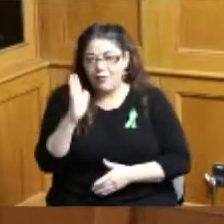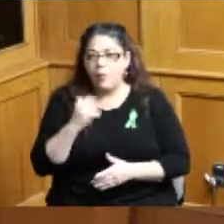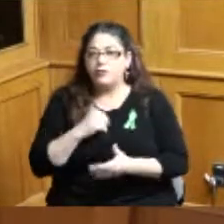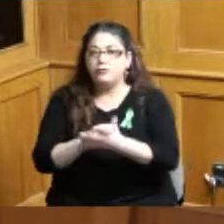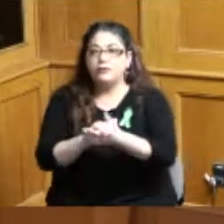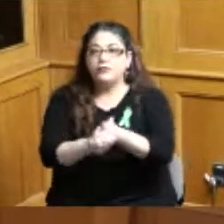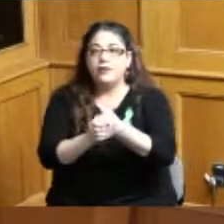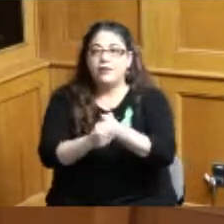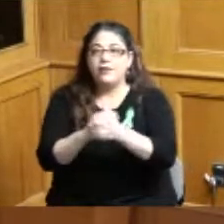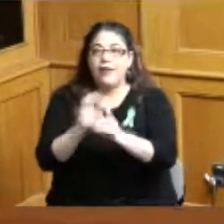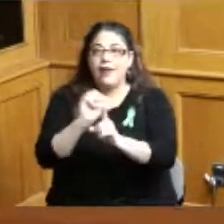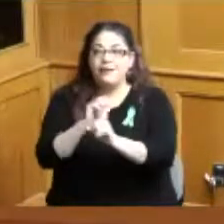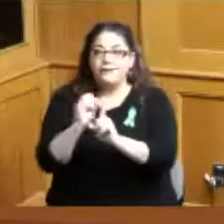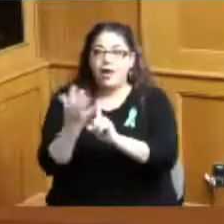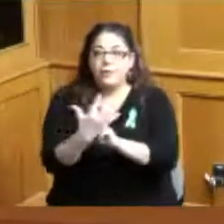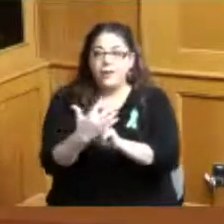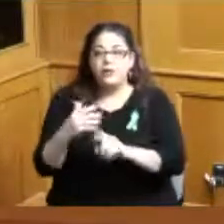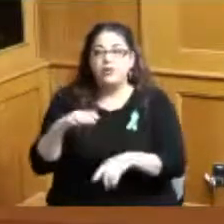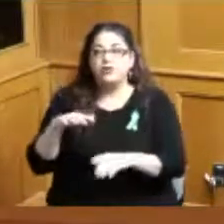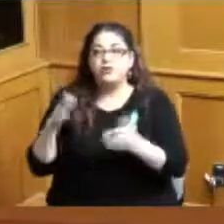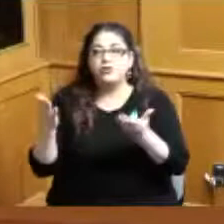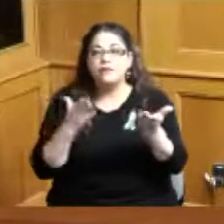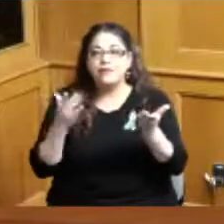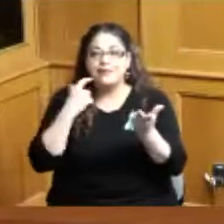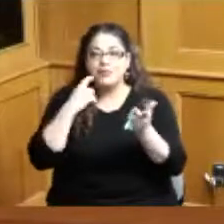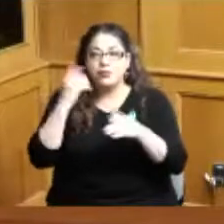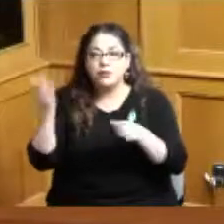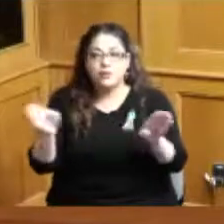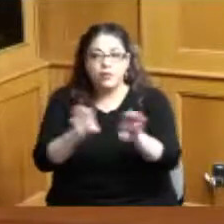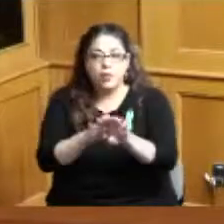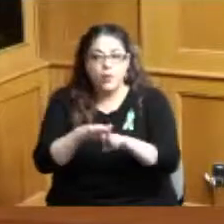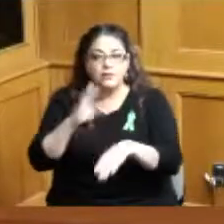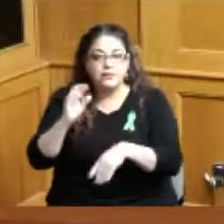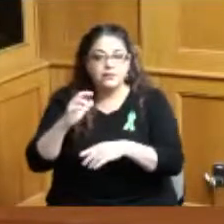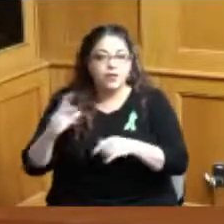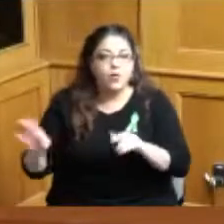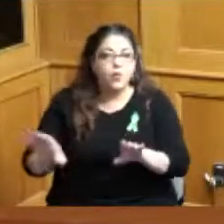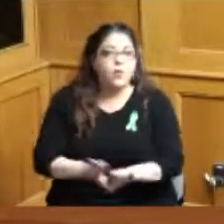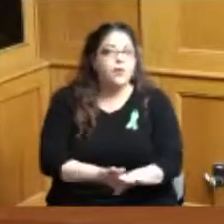environmental services they just recently concluded the rollout of their mo mo greener